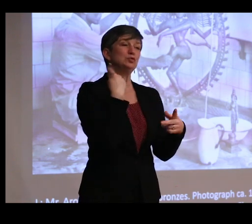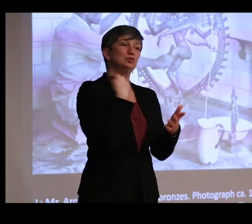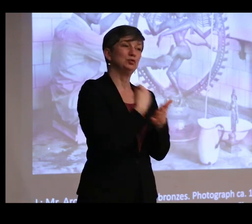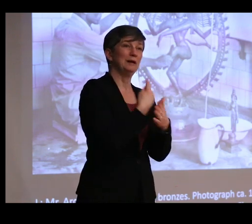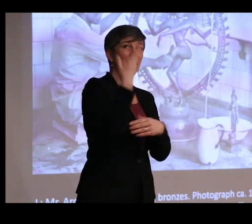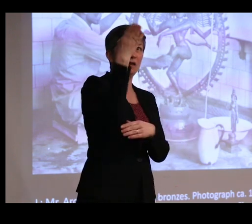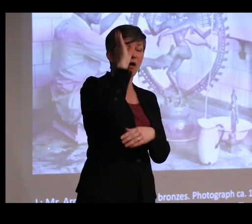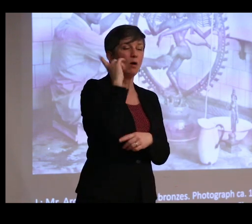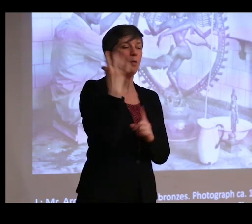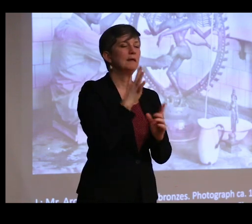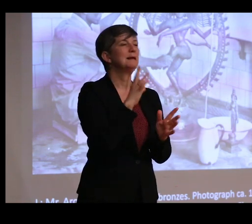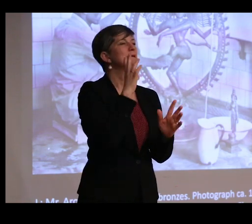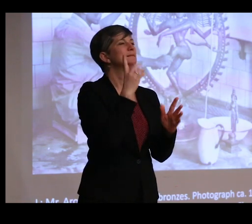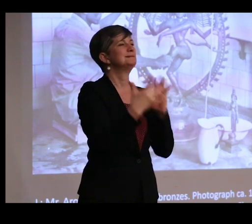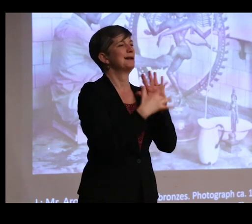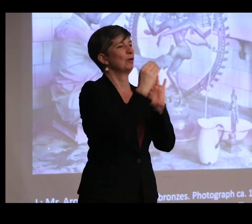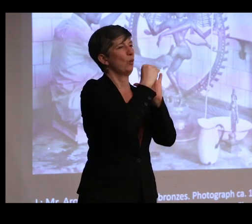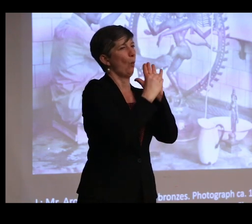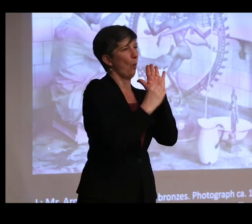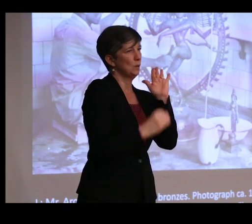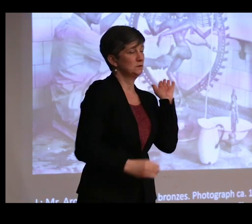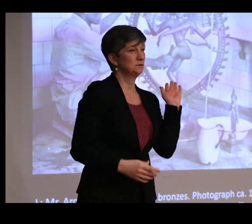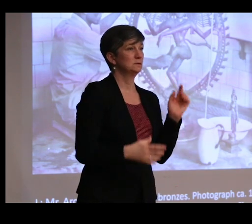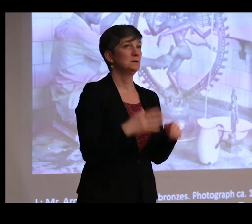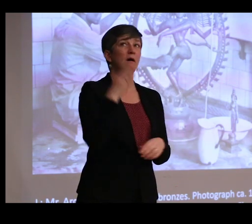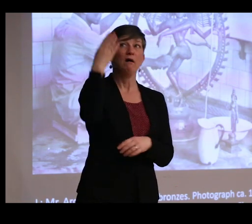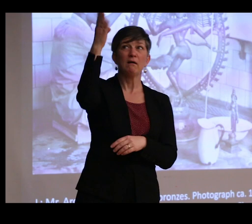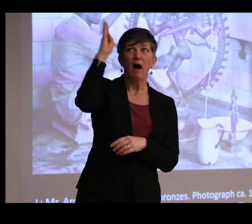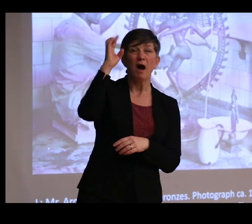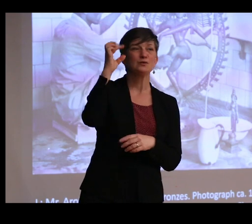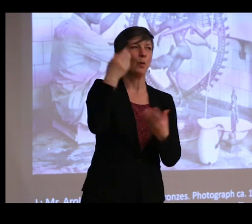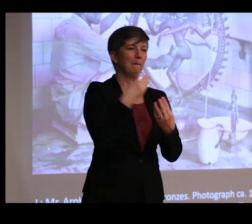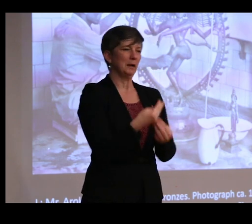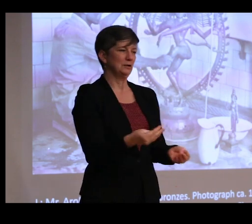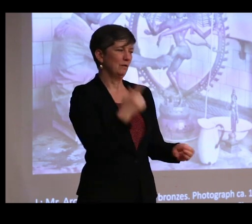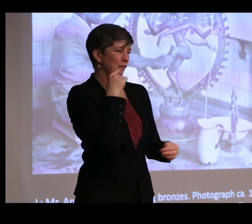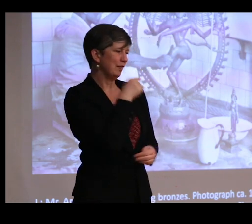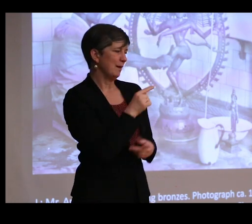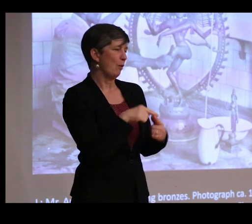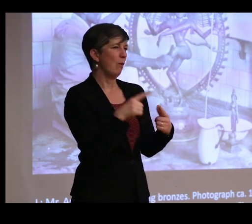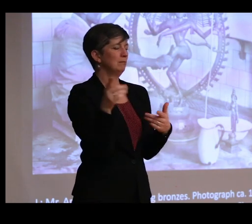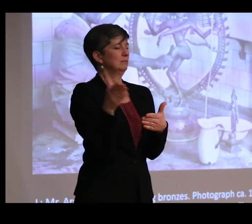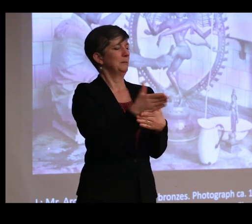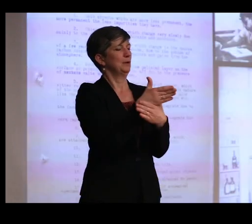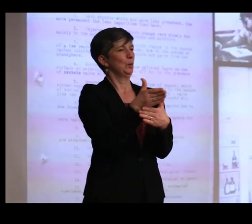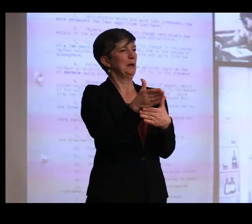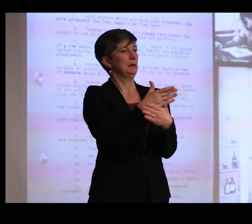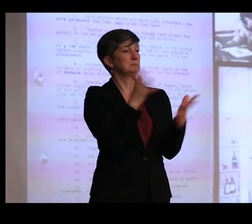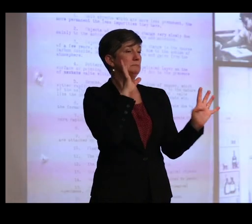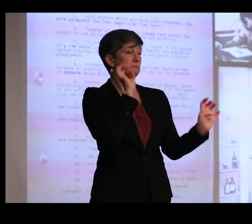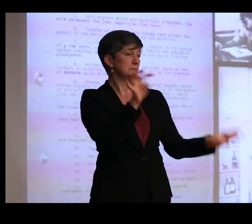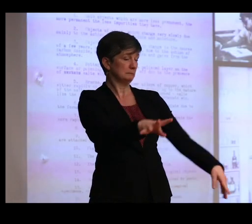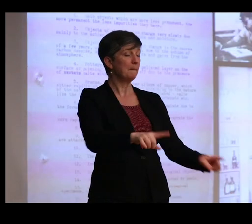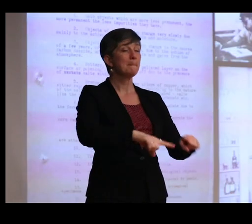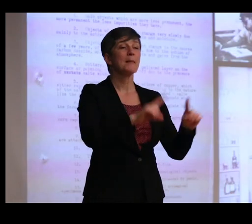beyond technical notes. Were they gods or just materials to them or something in between? What is definitely clear, though,